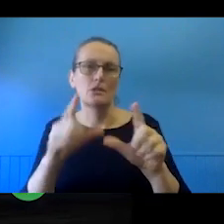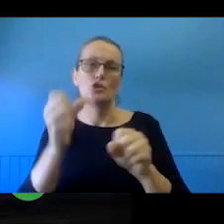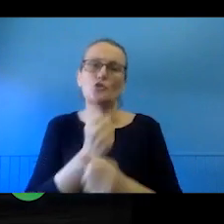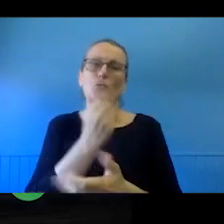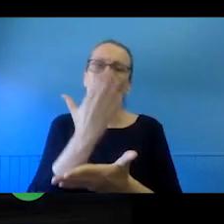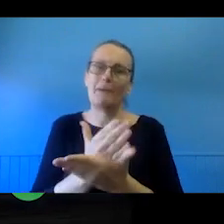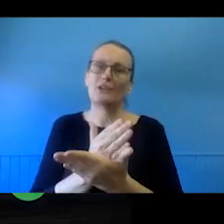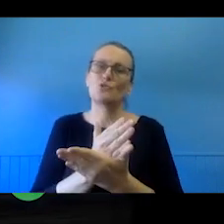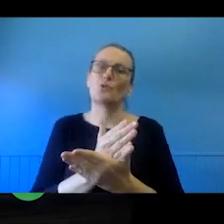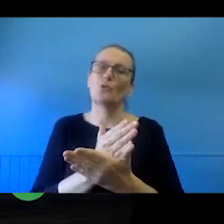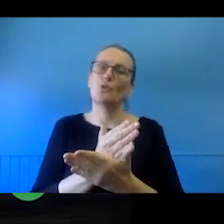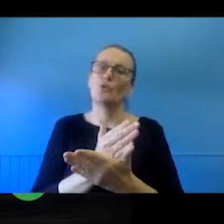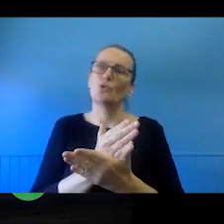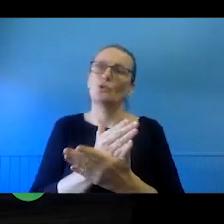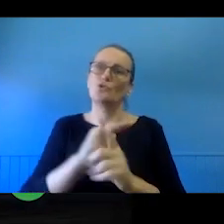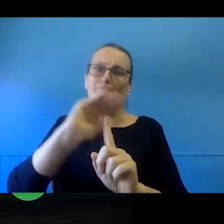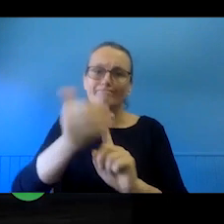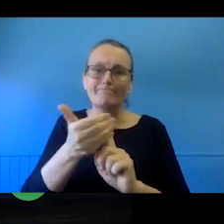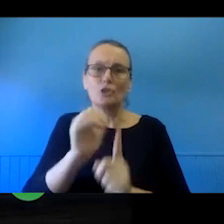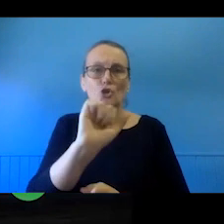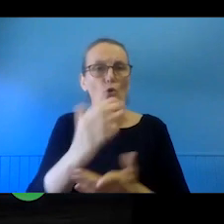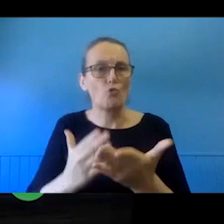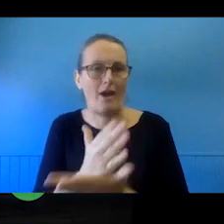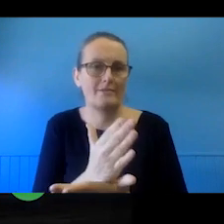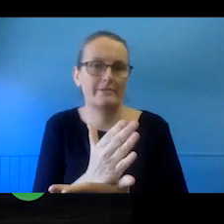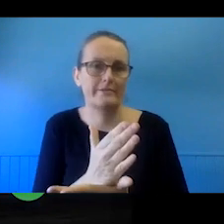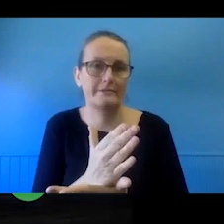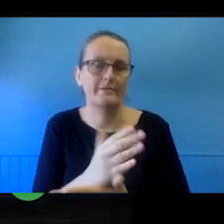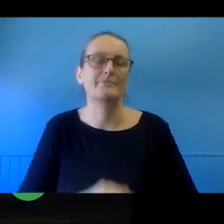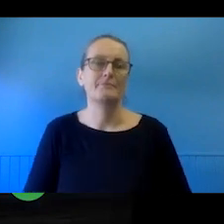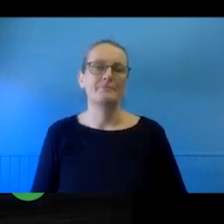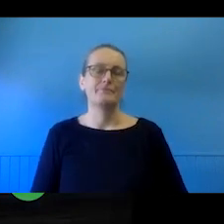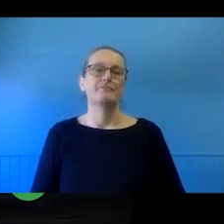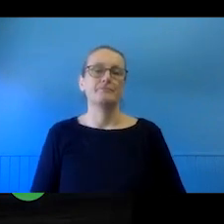the rights you need to make the uses that you're wanting to do. And those